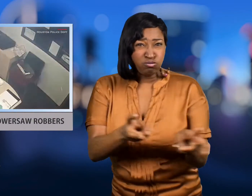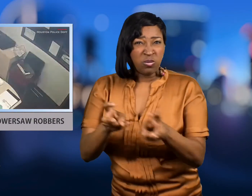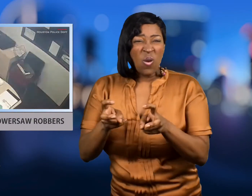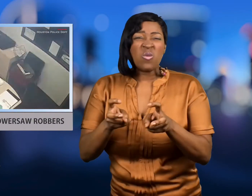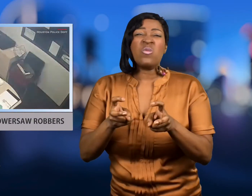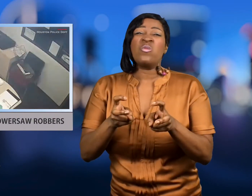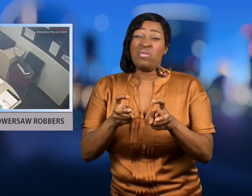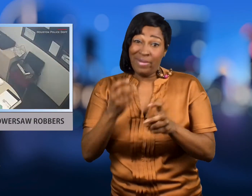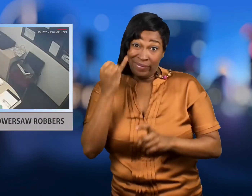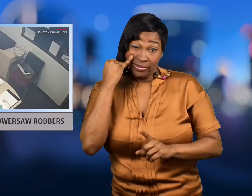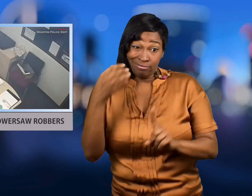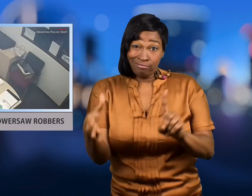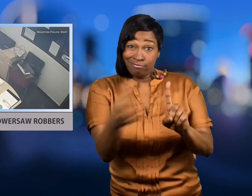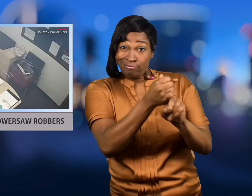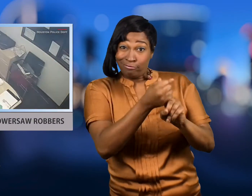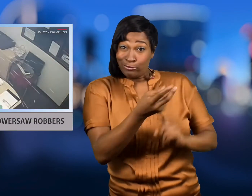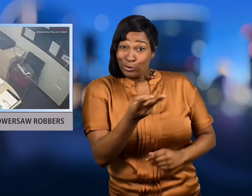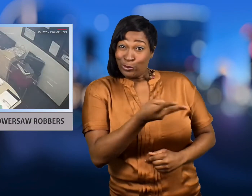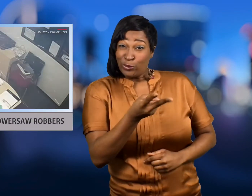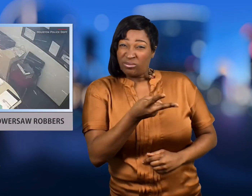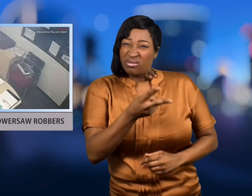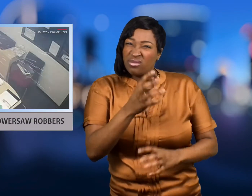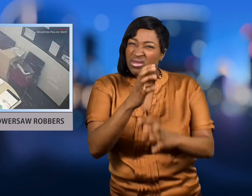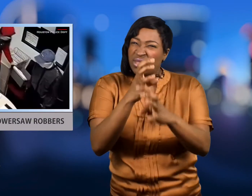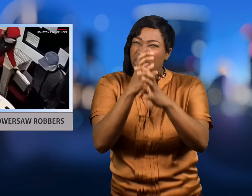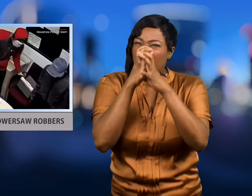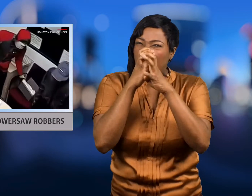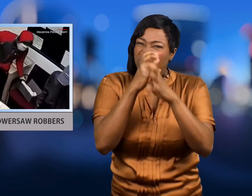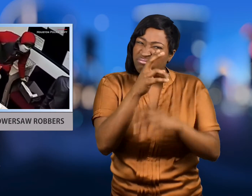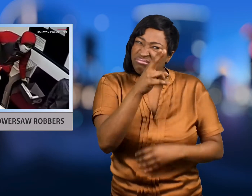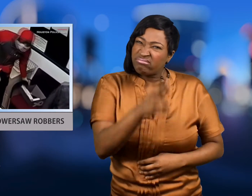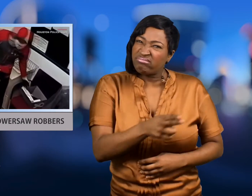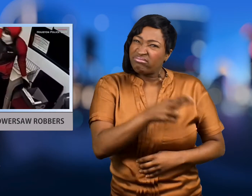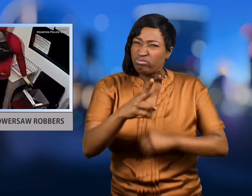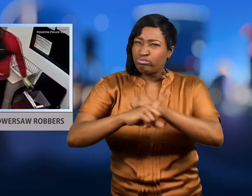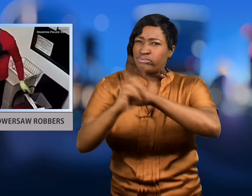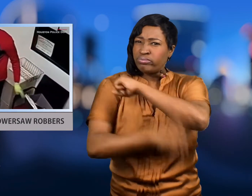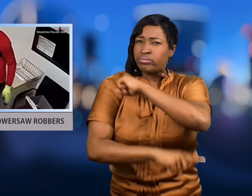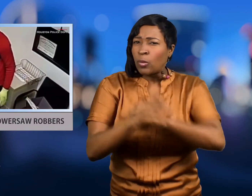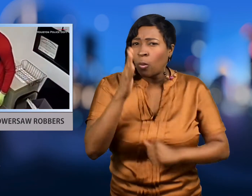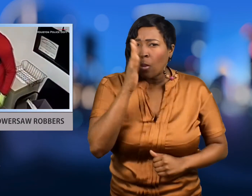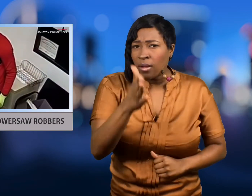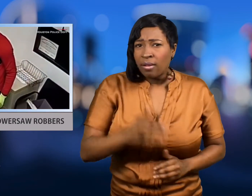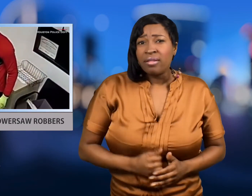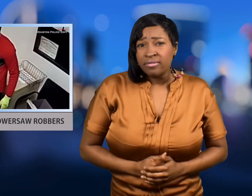for breaking in during a natural disaster.